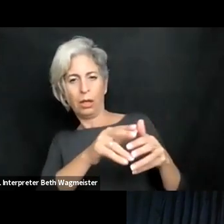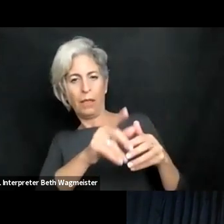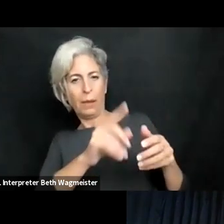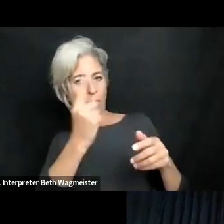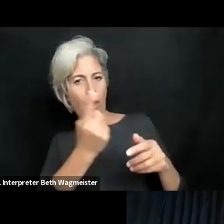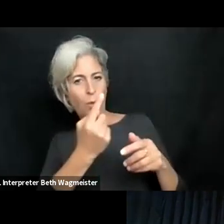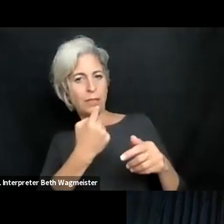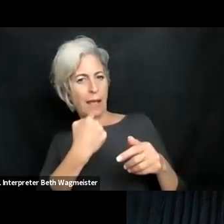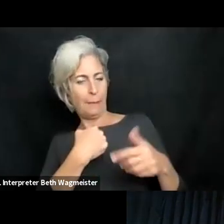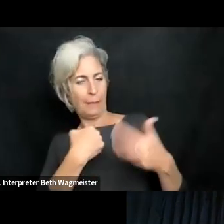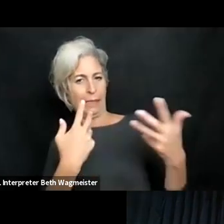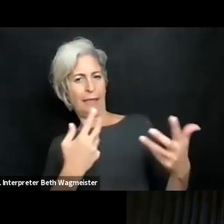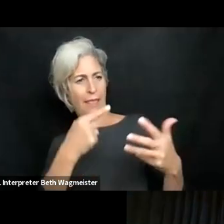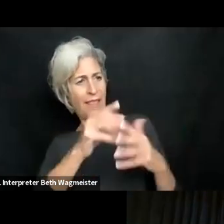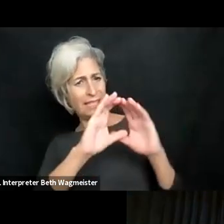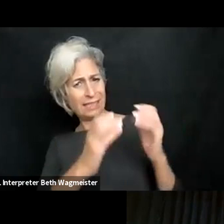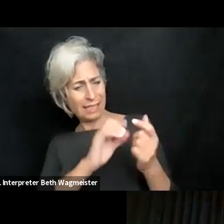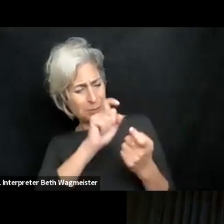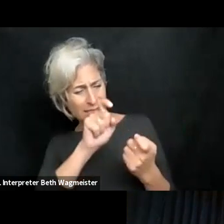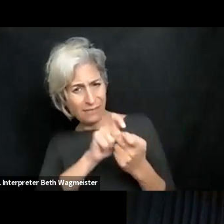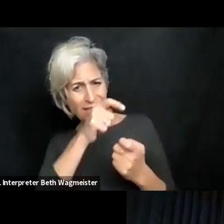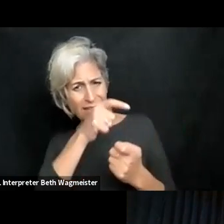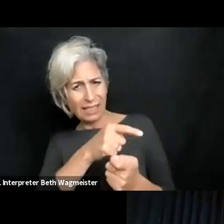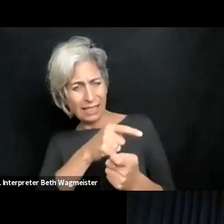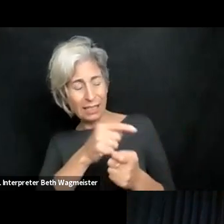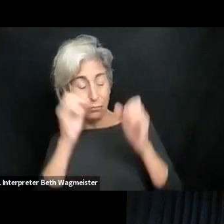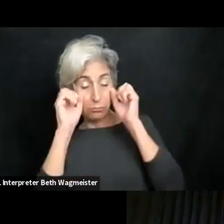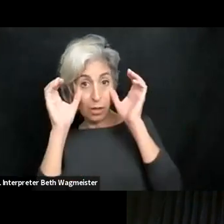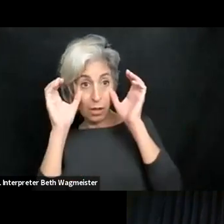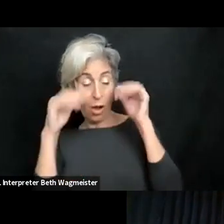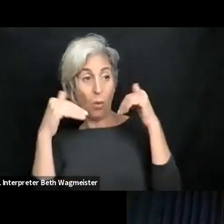from a track of -- engineering or electronic engineering